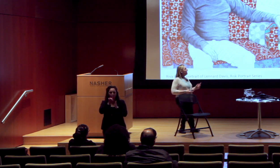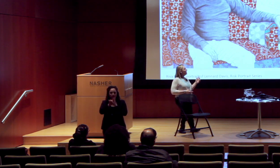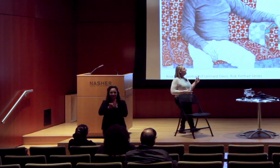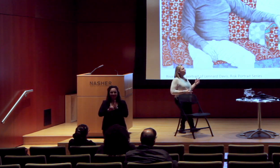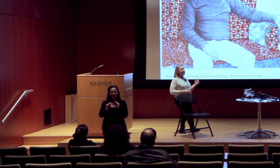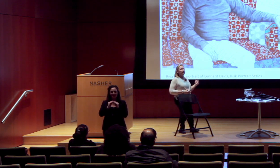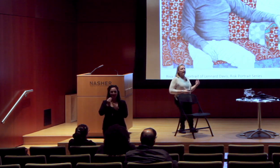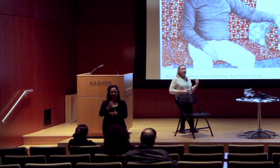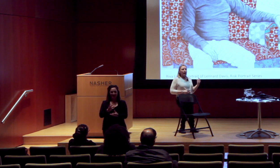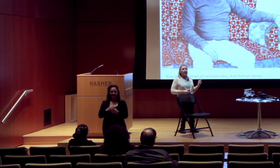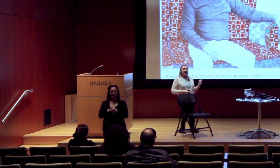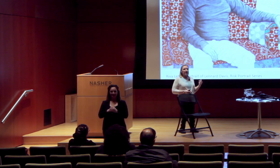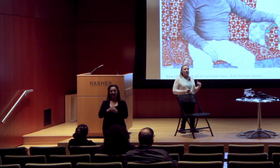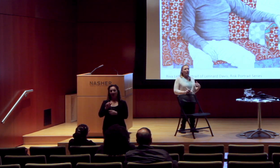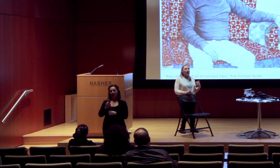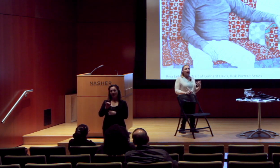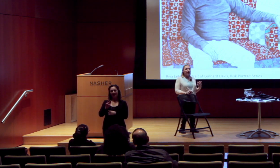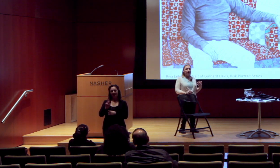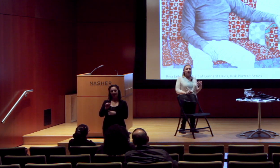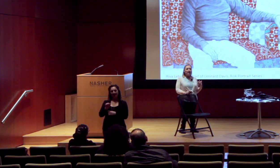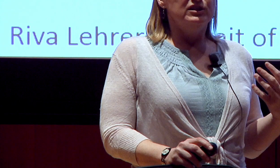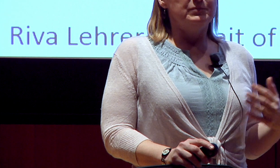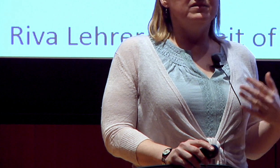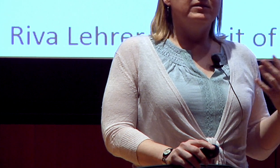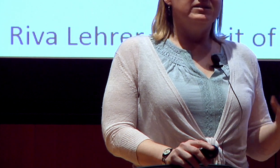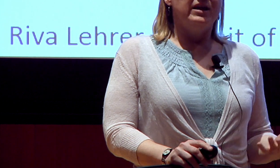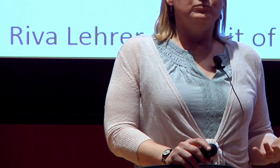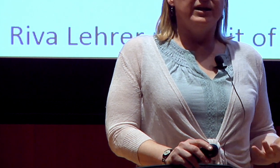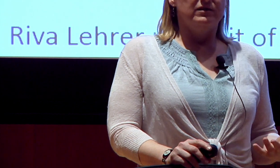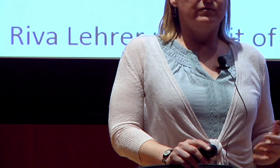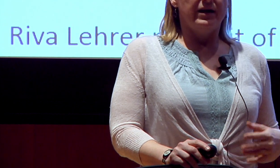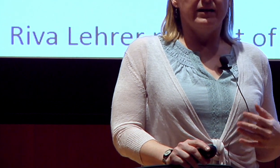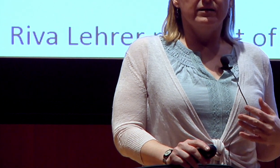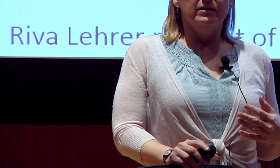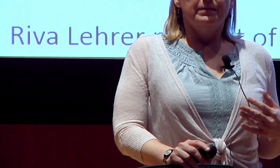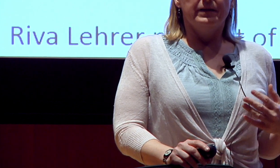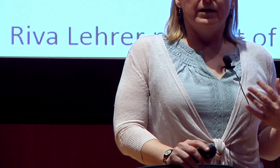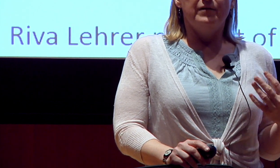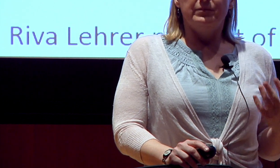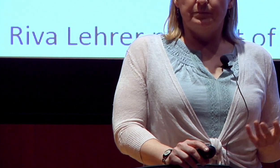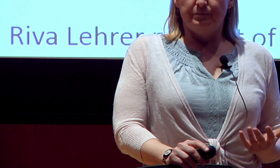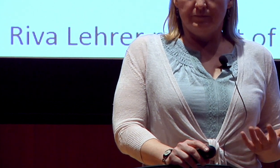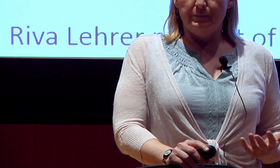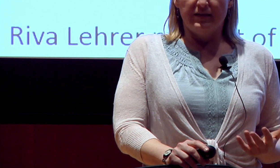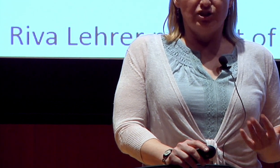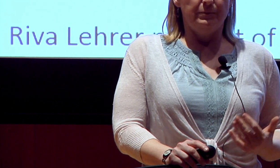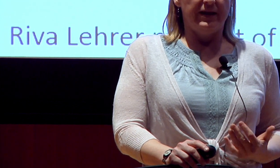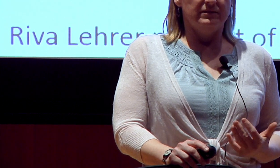But Riva, her projects are about specifically not objectifying the people that she paints.